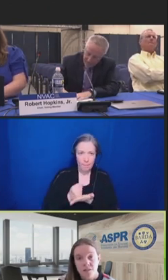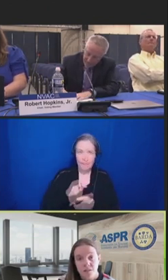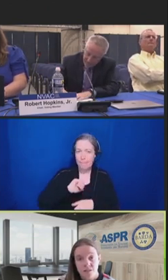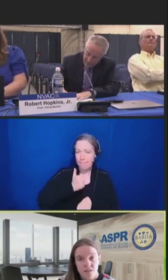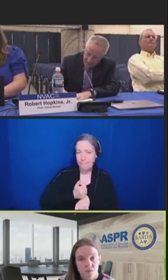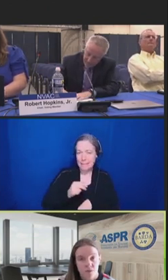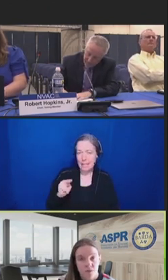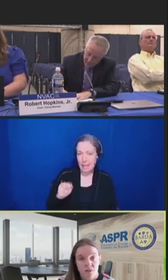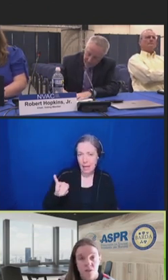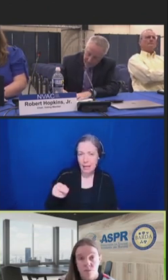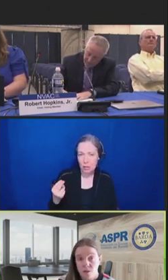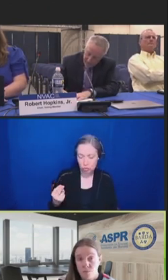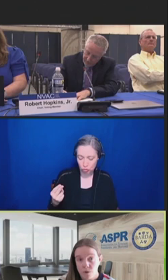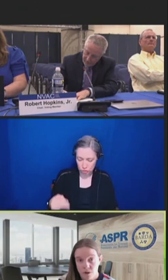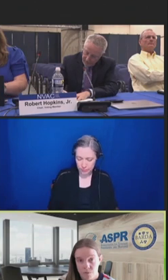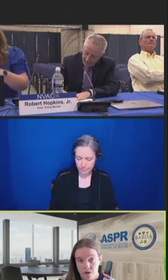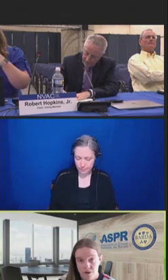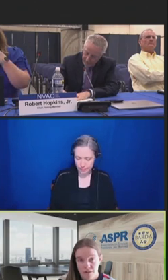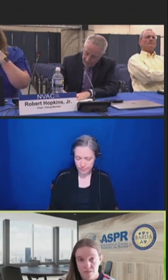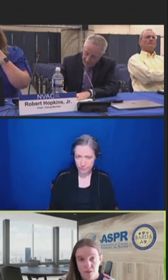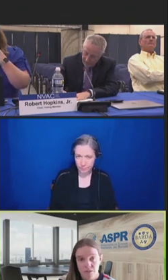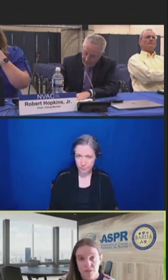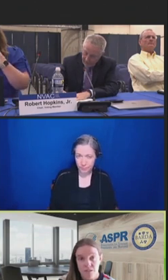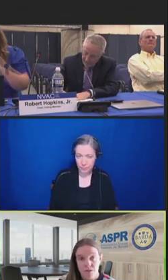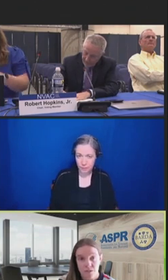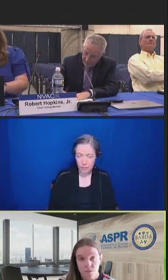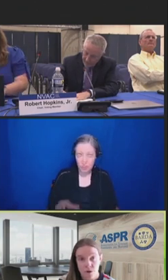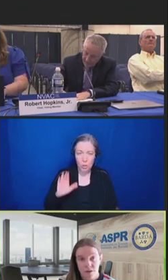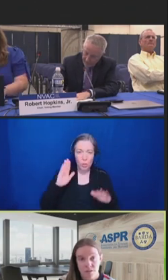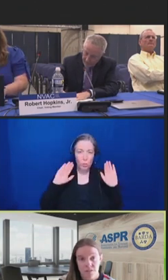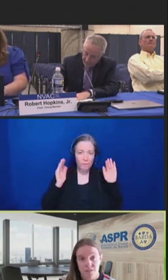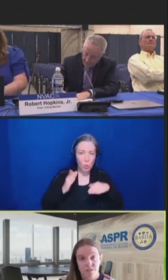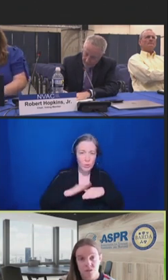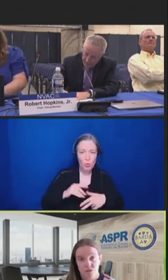Project NextGen will focus on three program areas meant to de-risk products in clinical